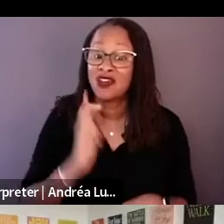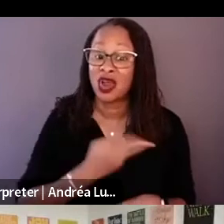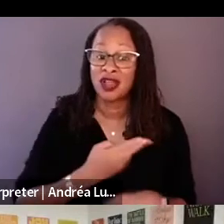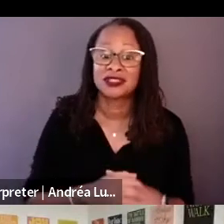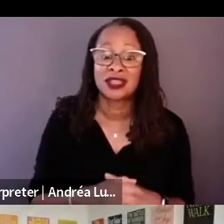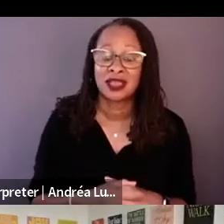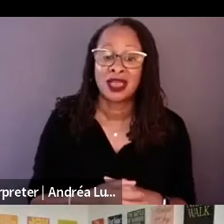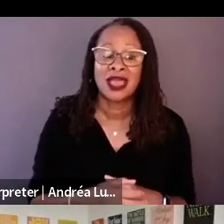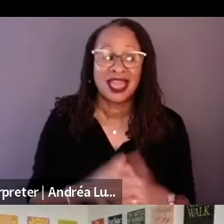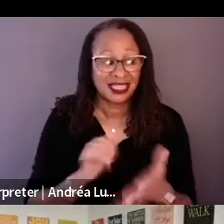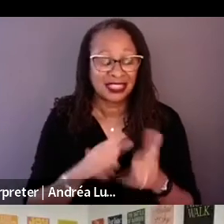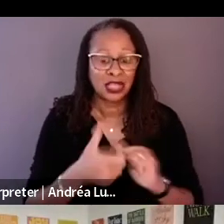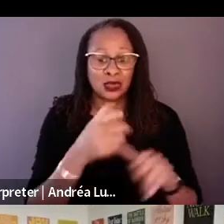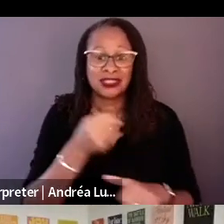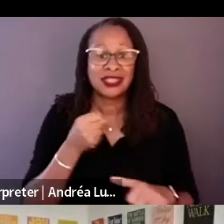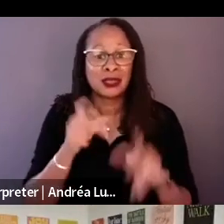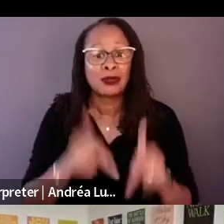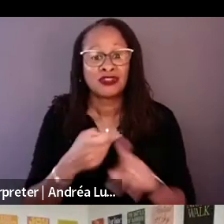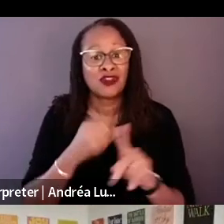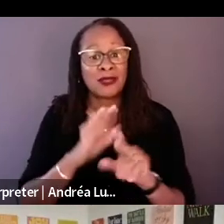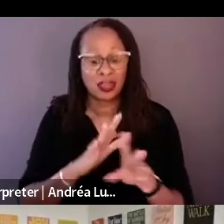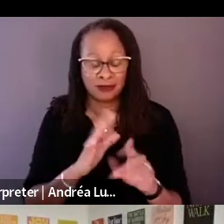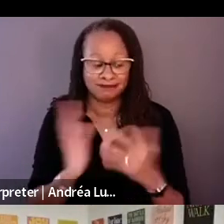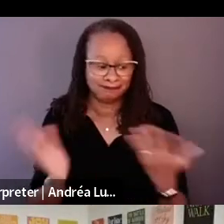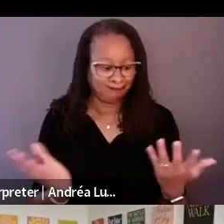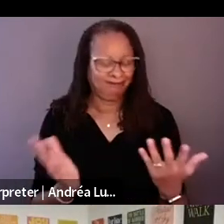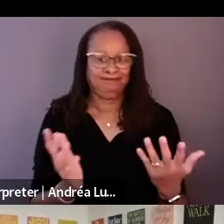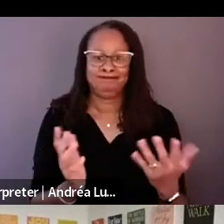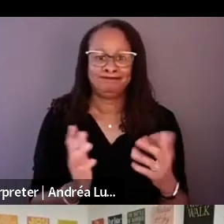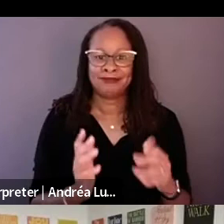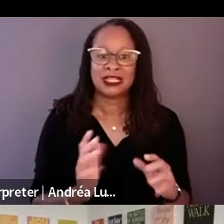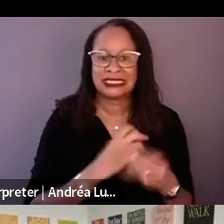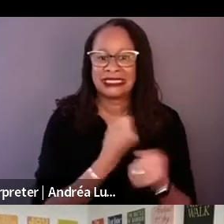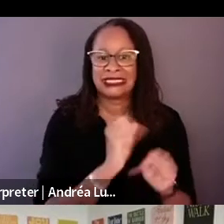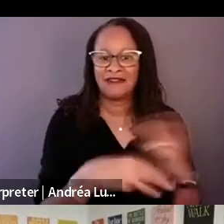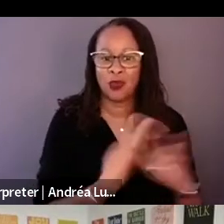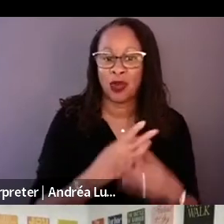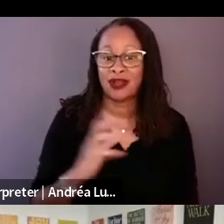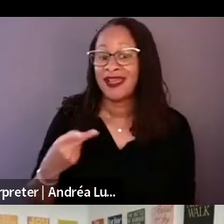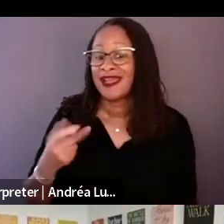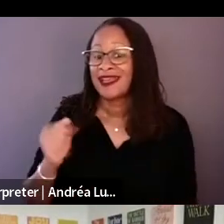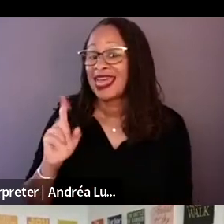Then Katlyn that is one of Richard's ex-wife that gives an interview was very nervous to come on